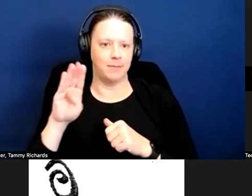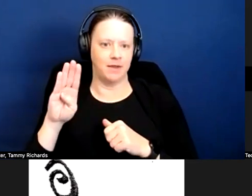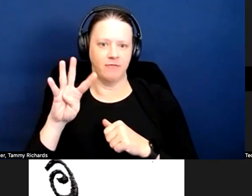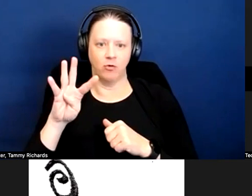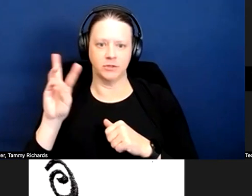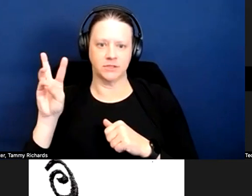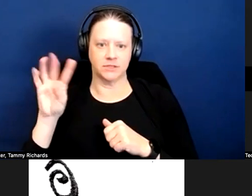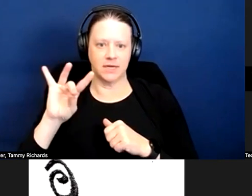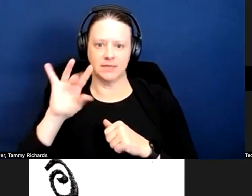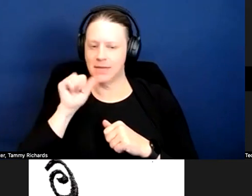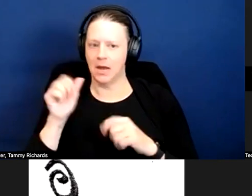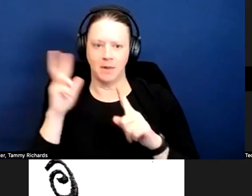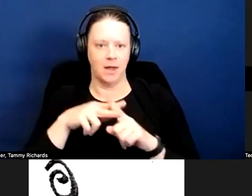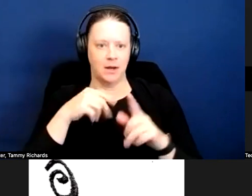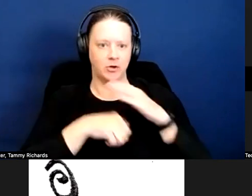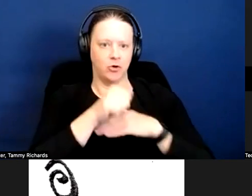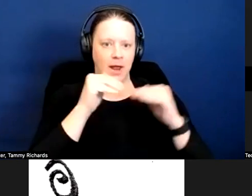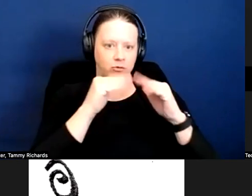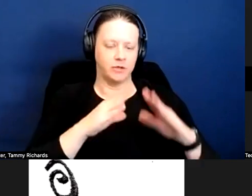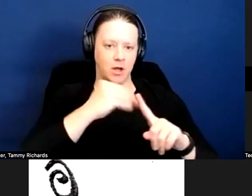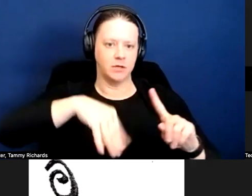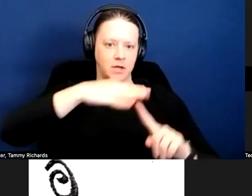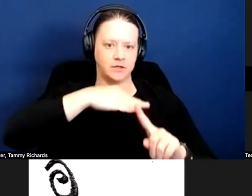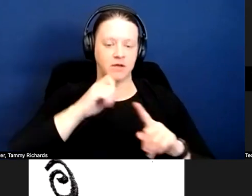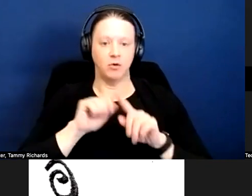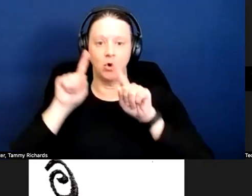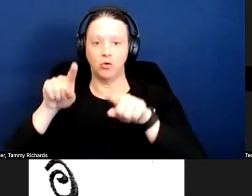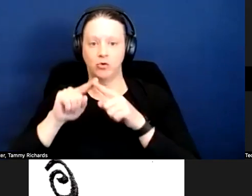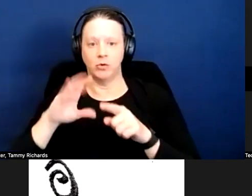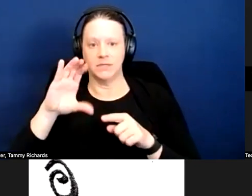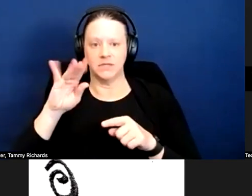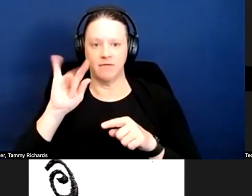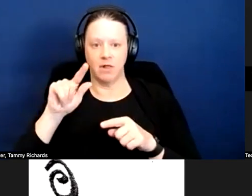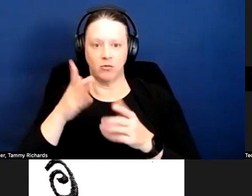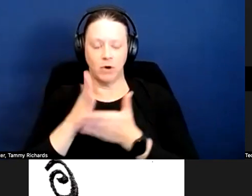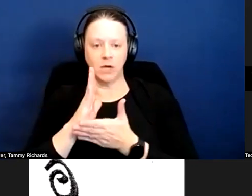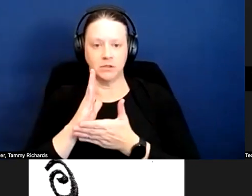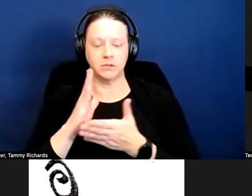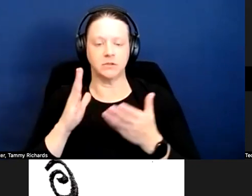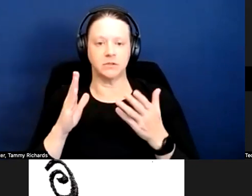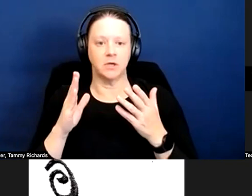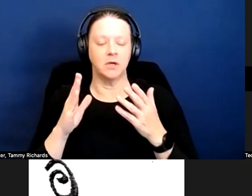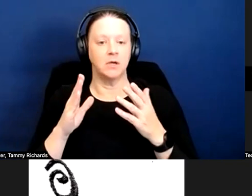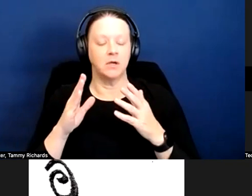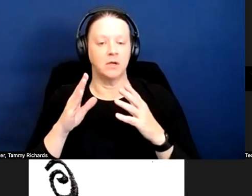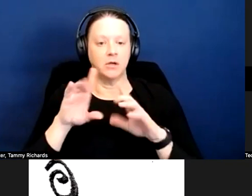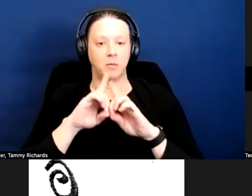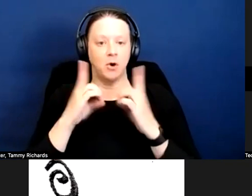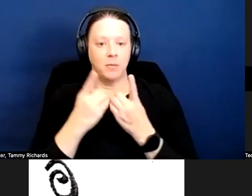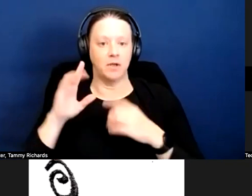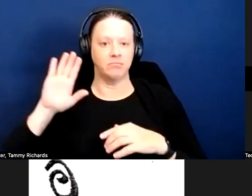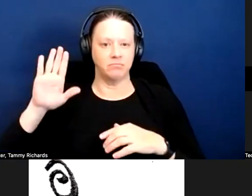And if you go on the Civil Rights Department website formerly known as CDH, you can look